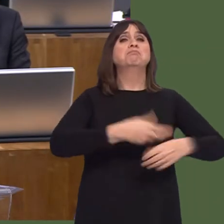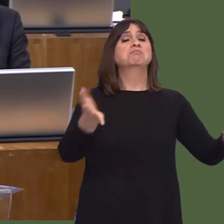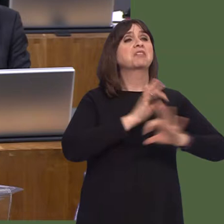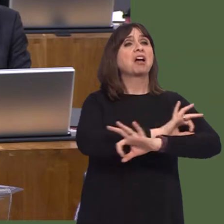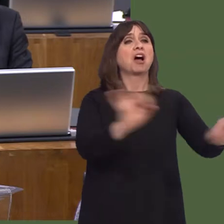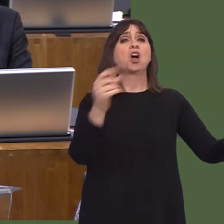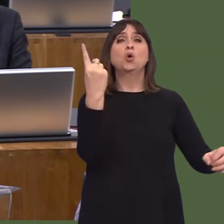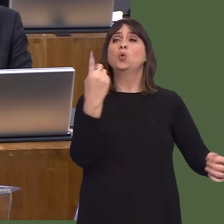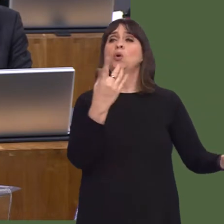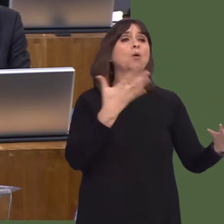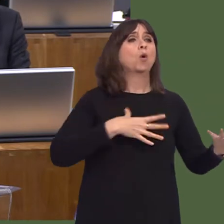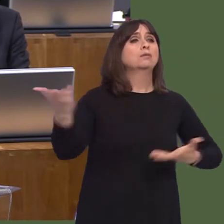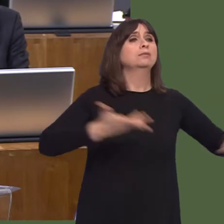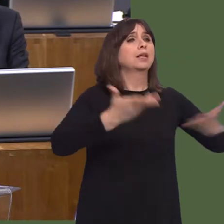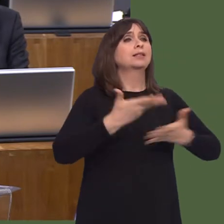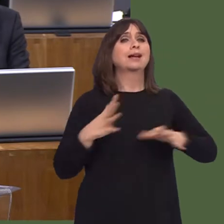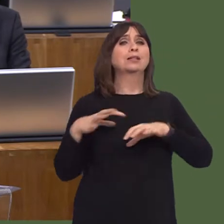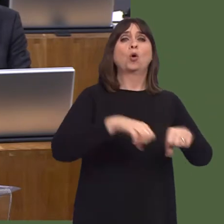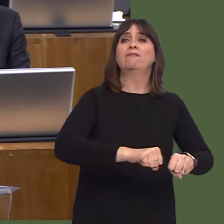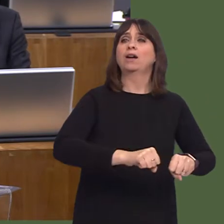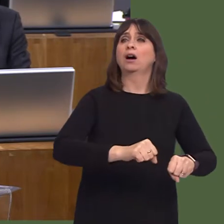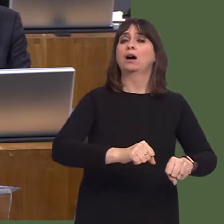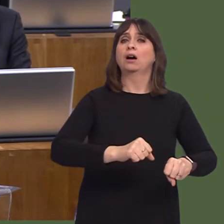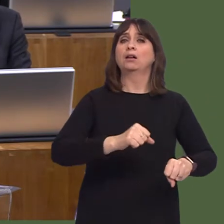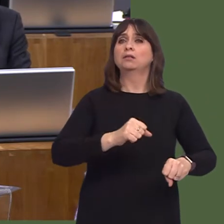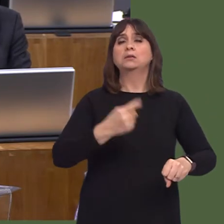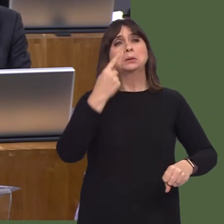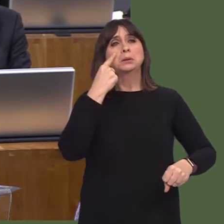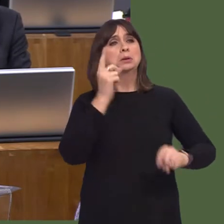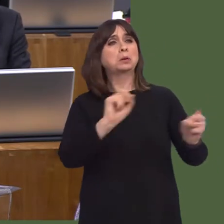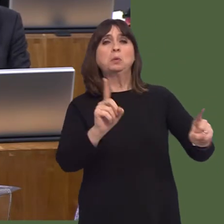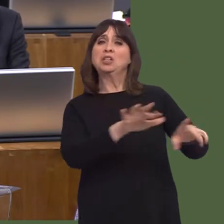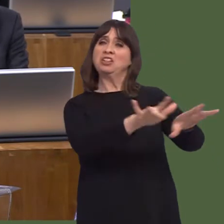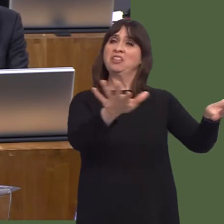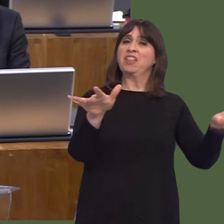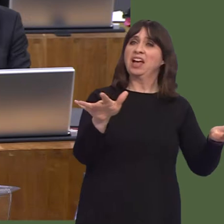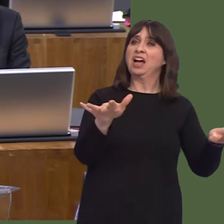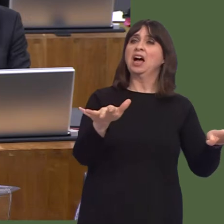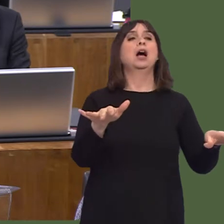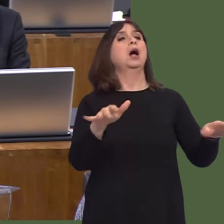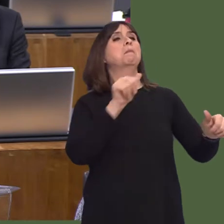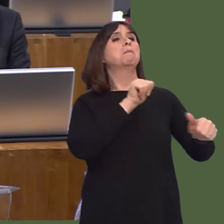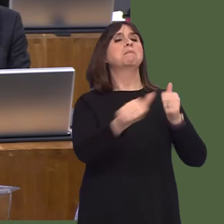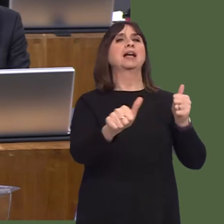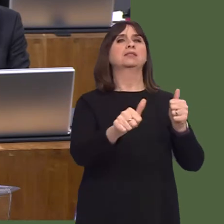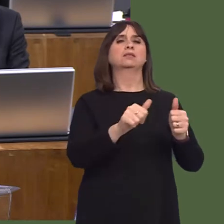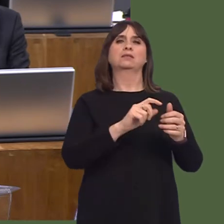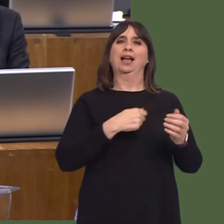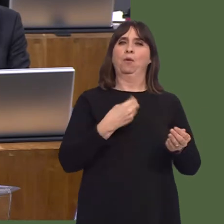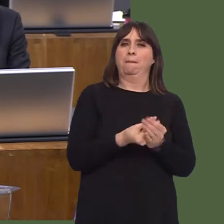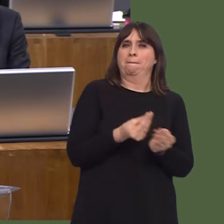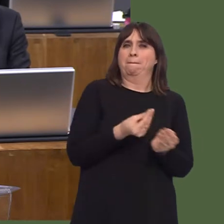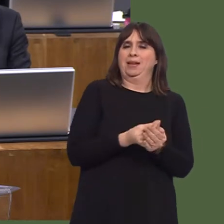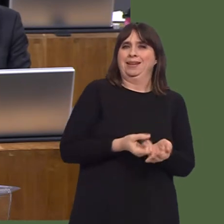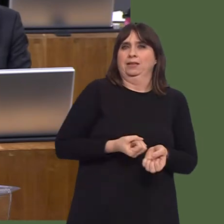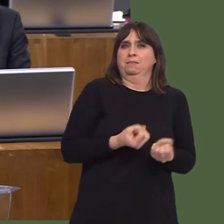How can we have confidence that this document will be any different to the three predecessors